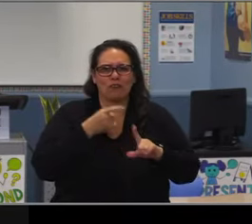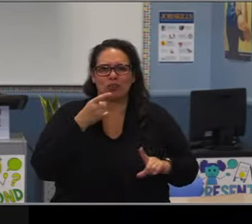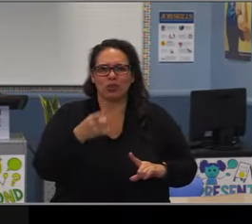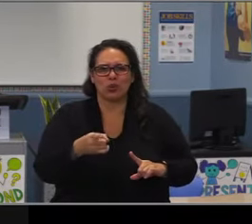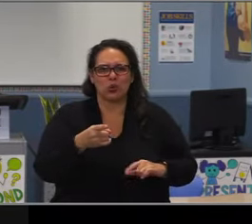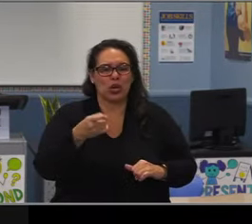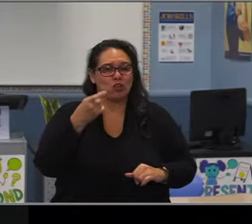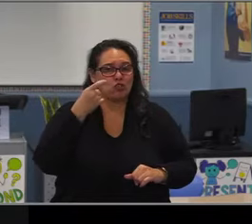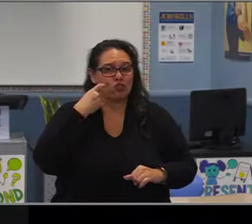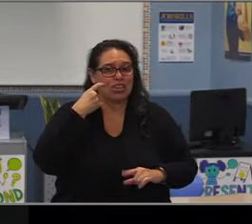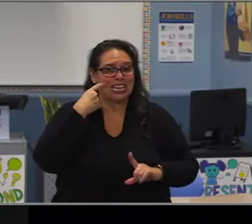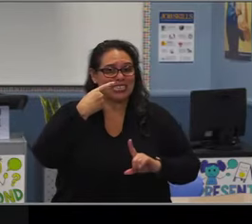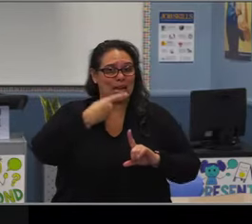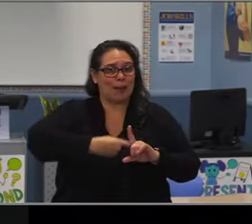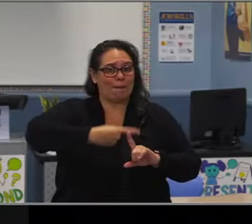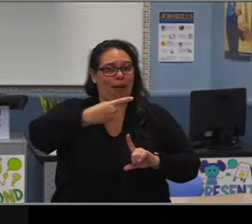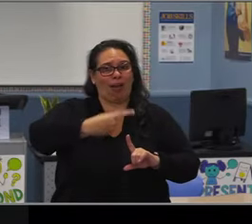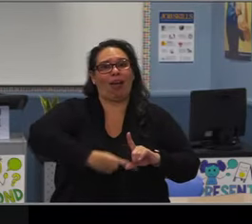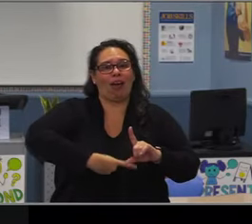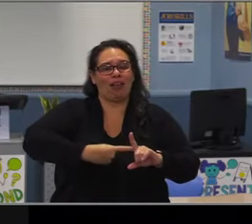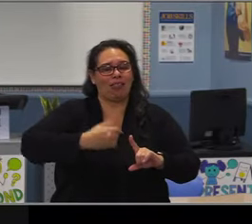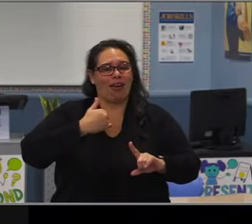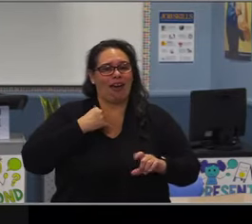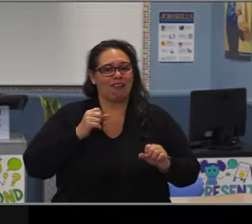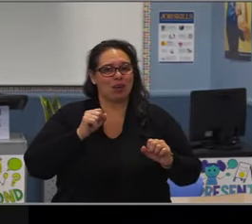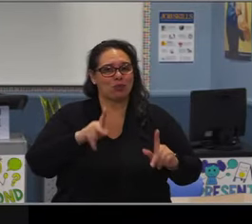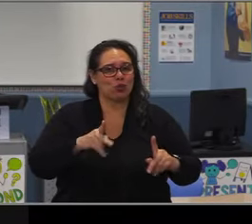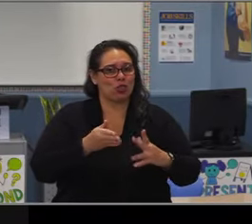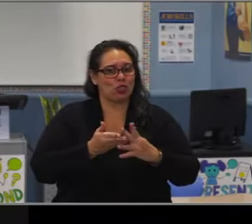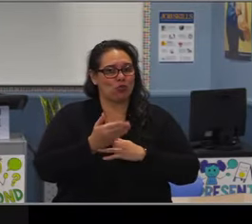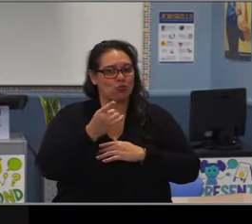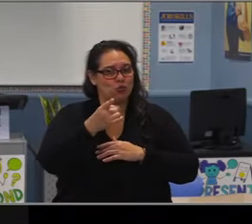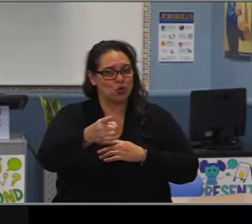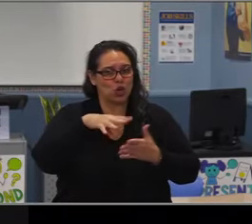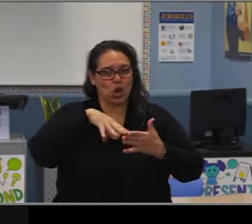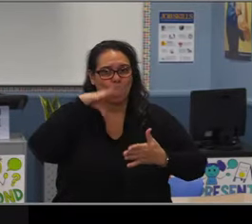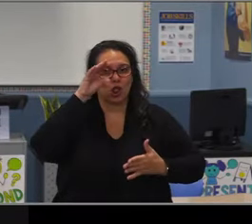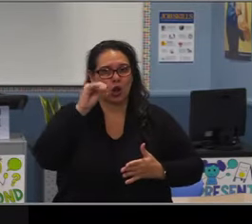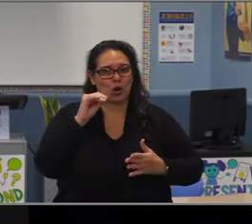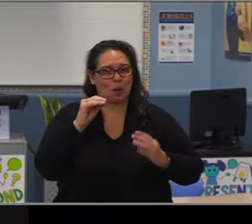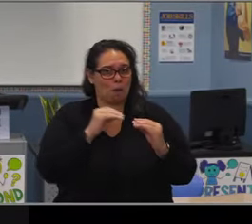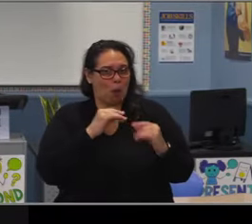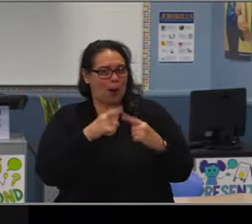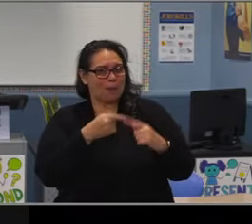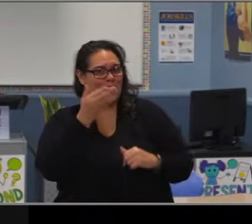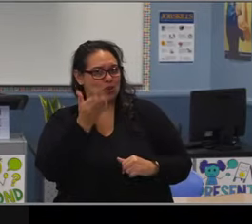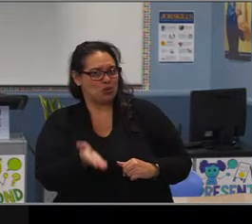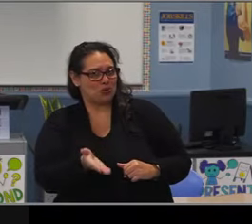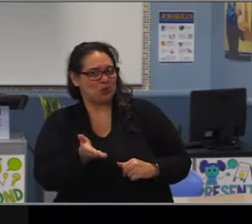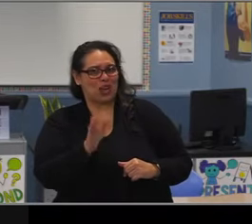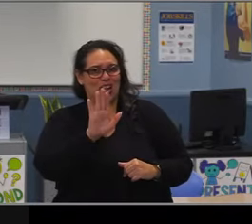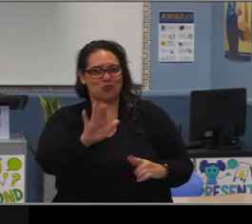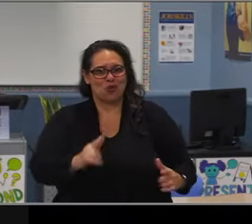Felton talked about having to run a campaign and it was one of these campaign fundraisers